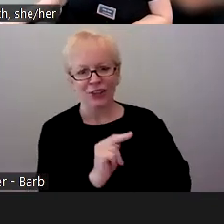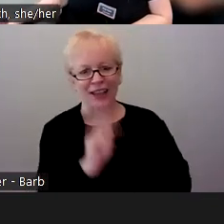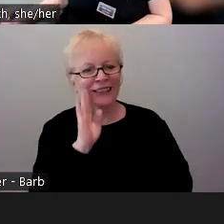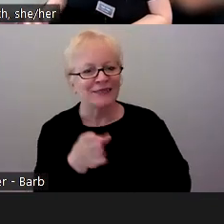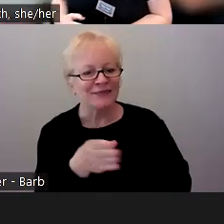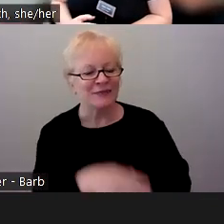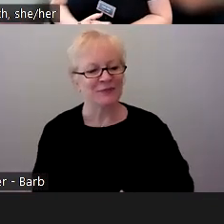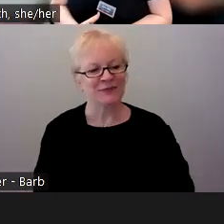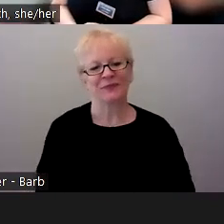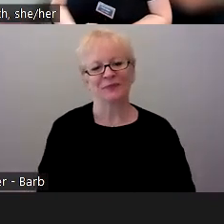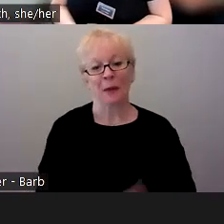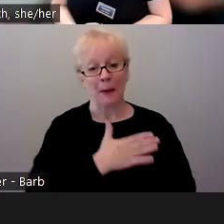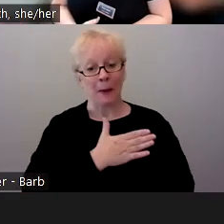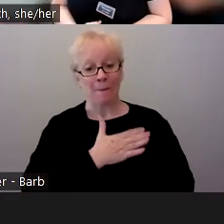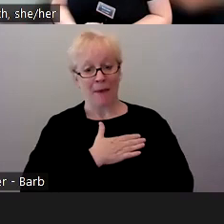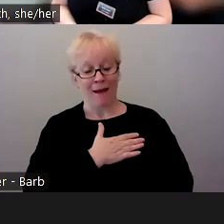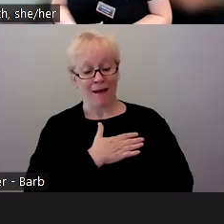So mine was a little different.